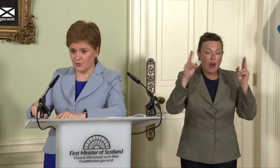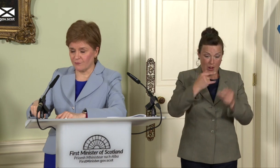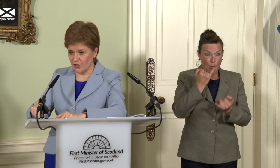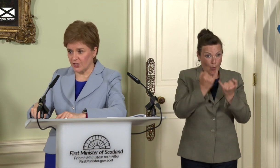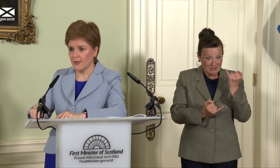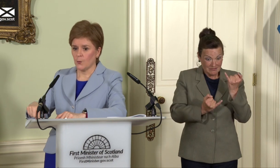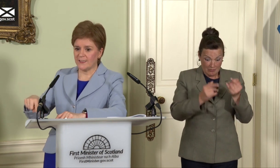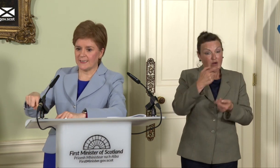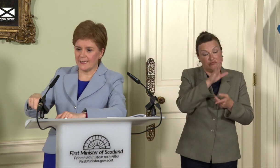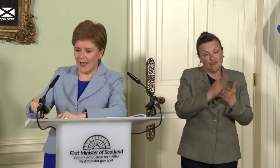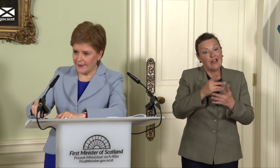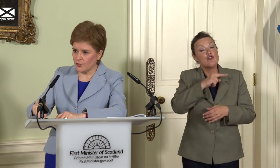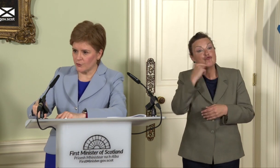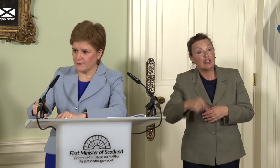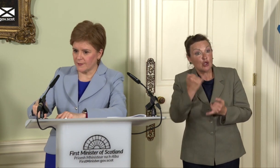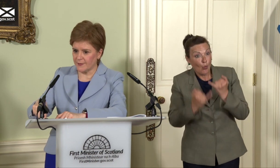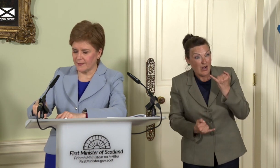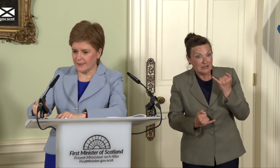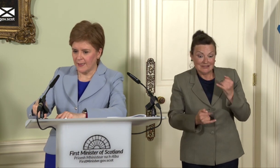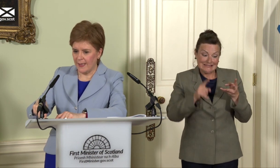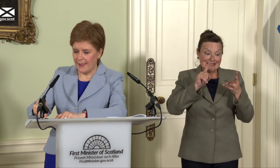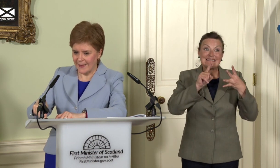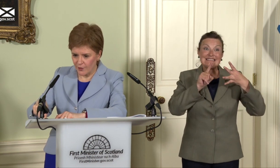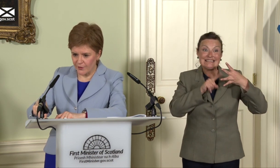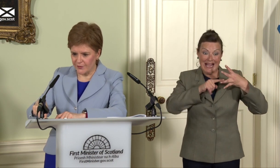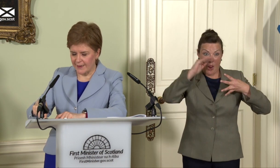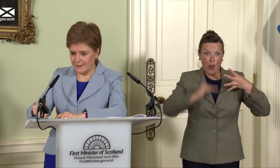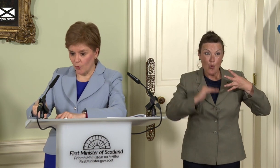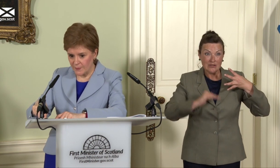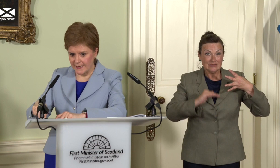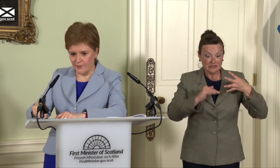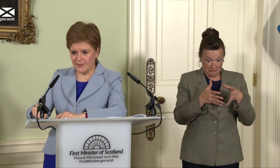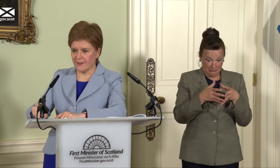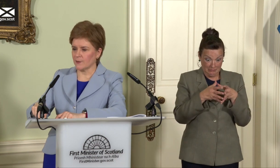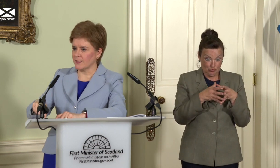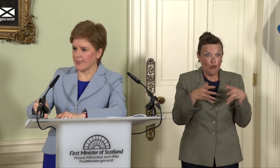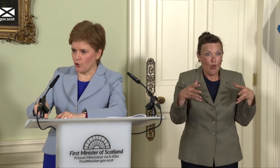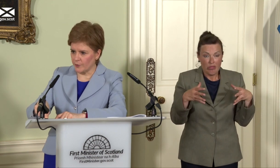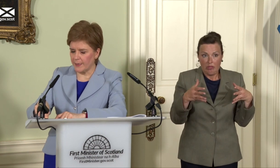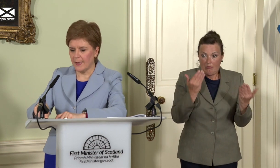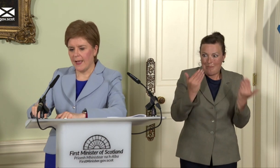of Russia. We see higher cost of living than any other, almost any other developed economy.